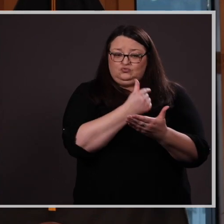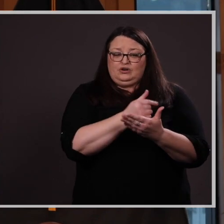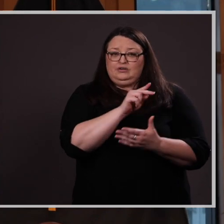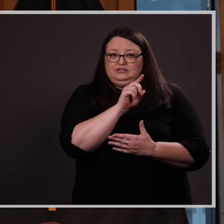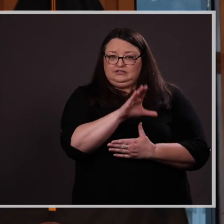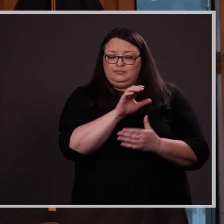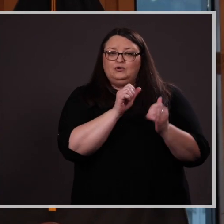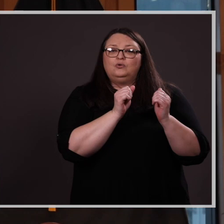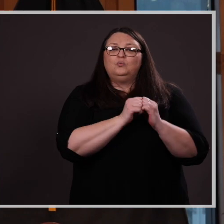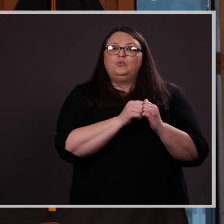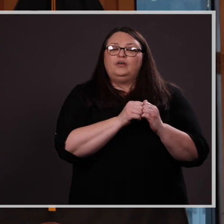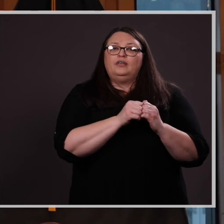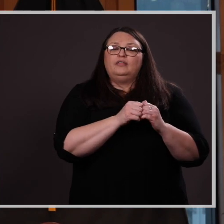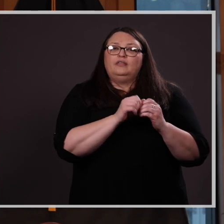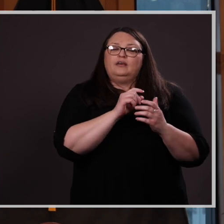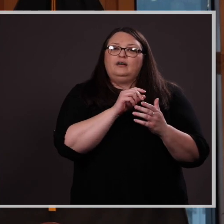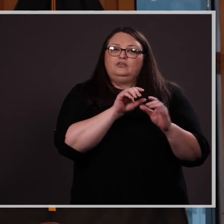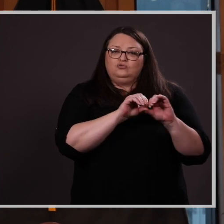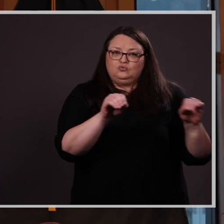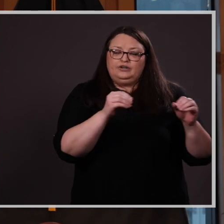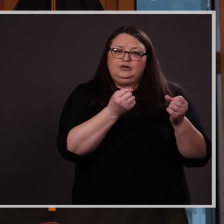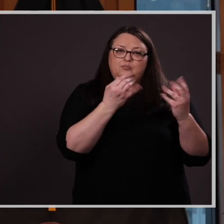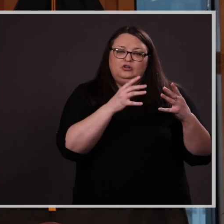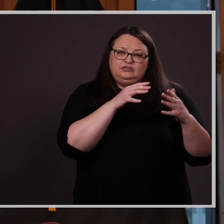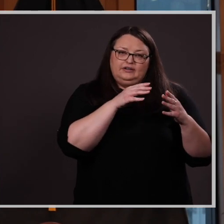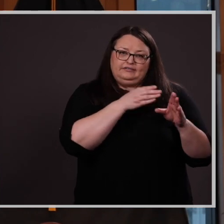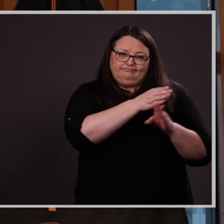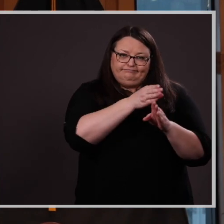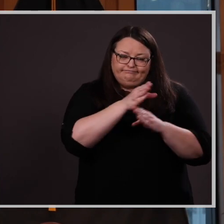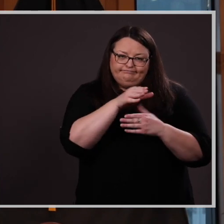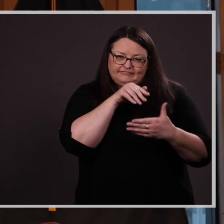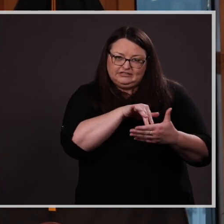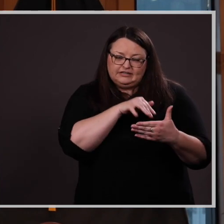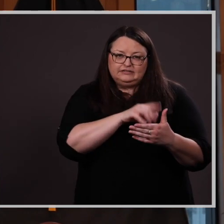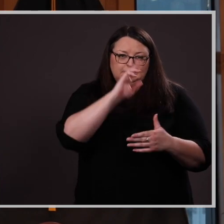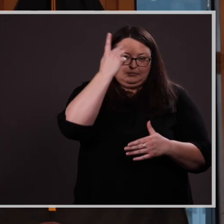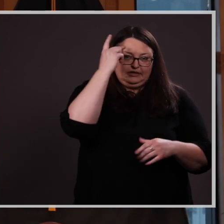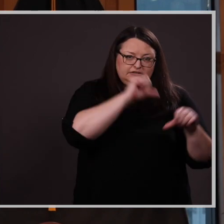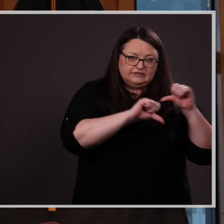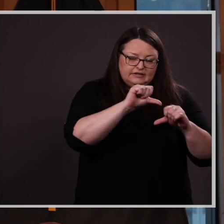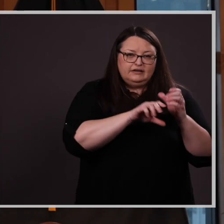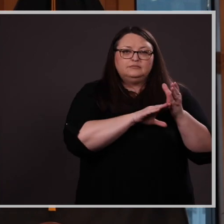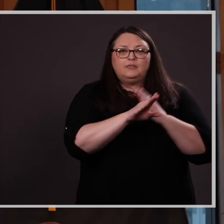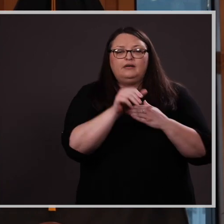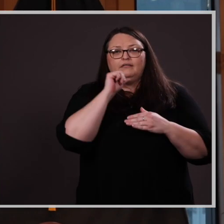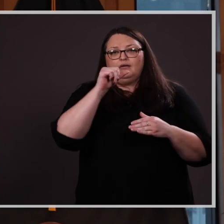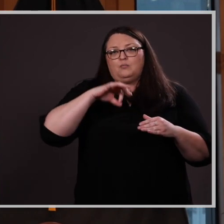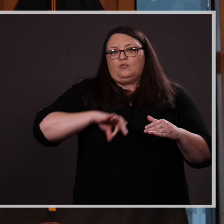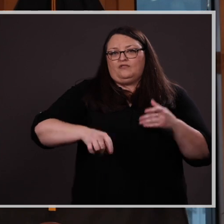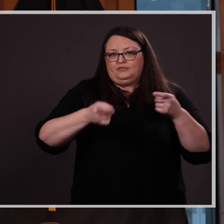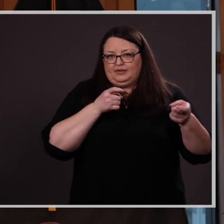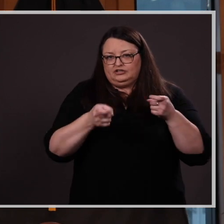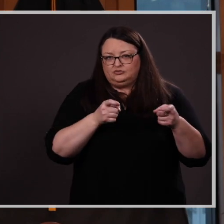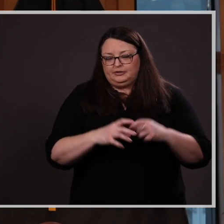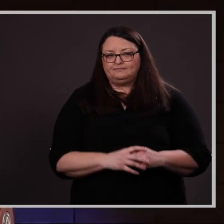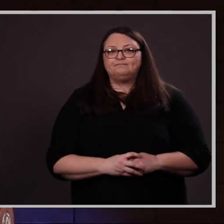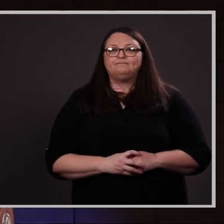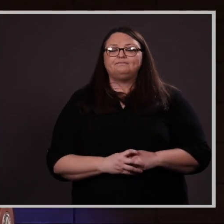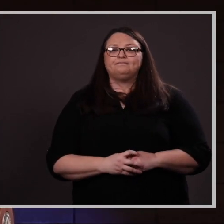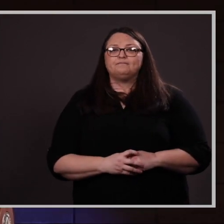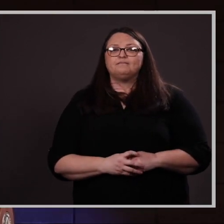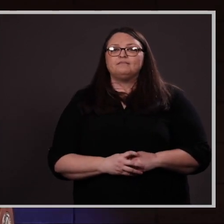of Multidisciplinary Studies degree in Political Science and a minor in Nonprofit Management.